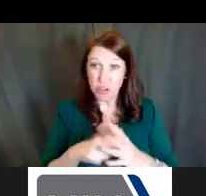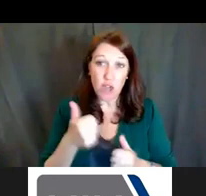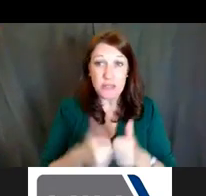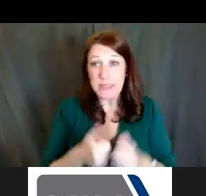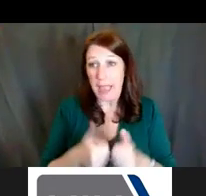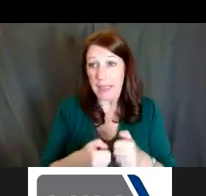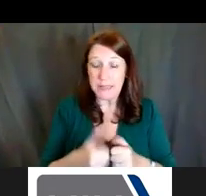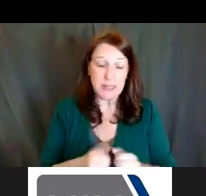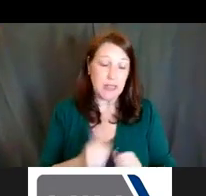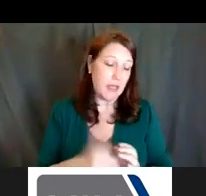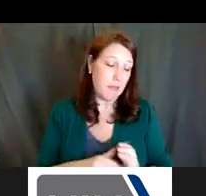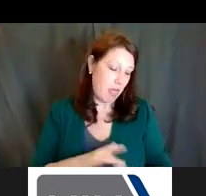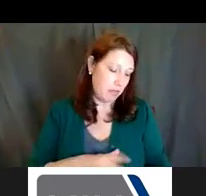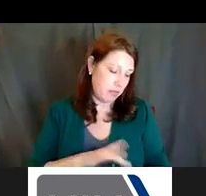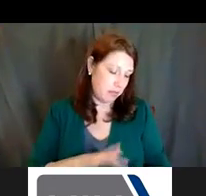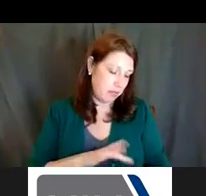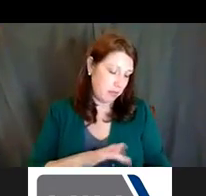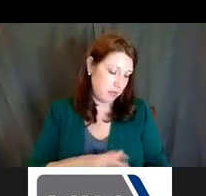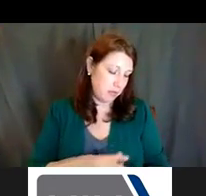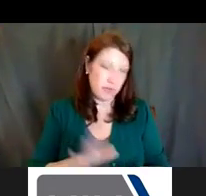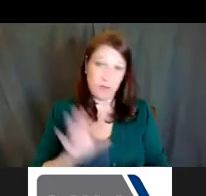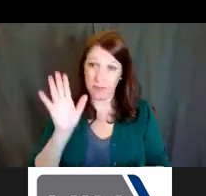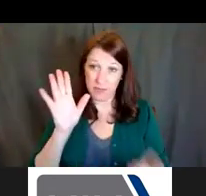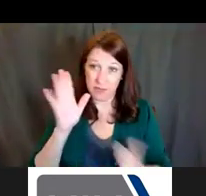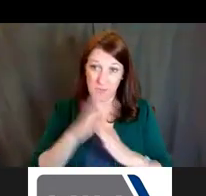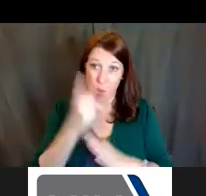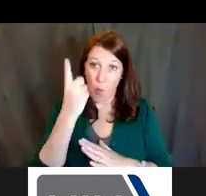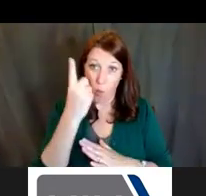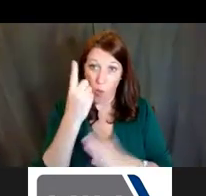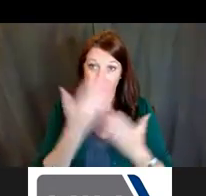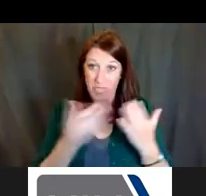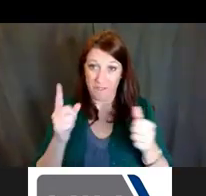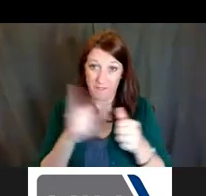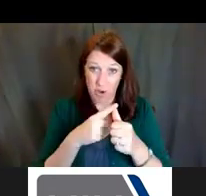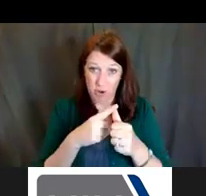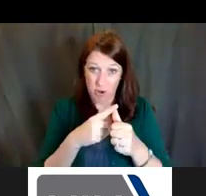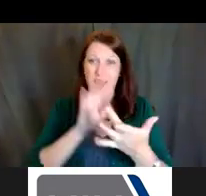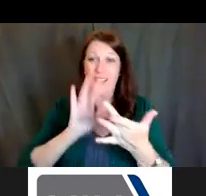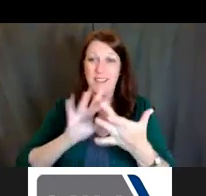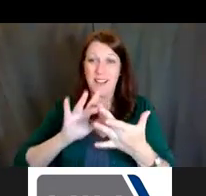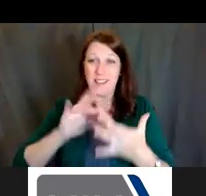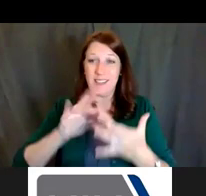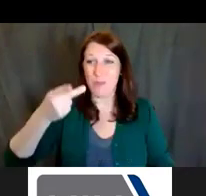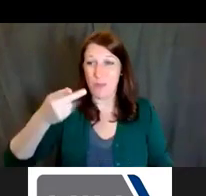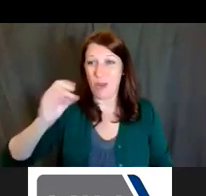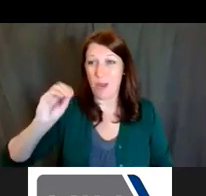doing email, whatever, just listen to this one thing, and then you can do that. Contact a program officer early and often --